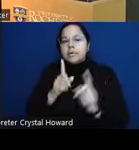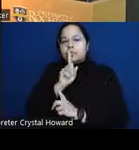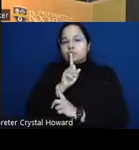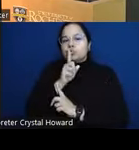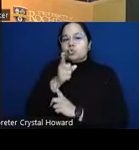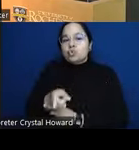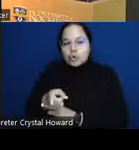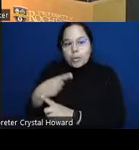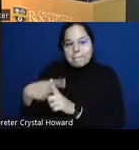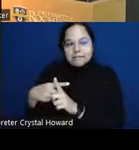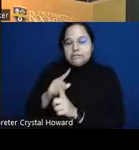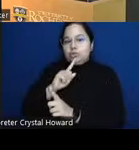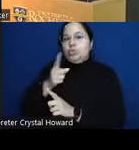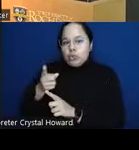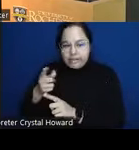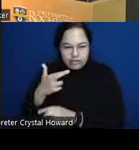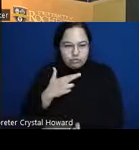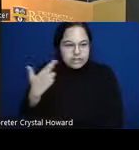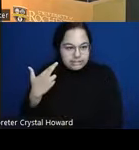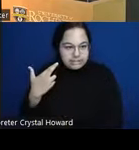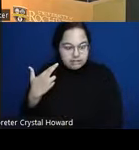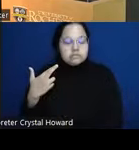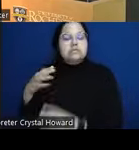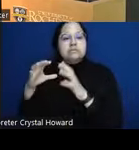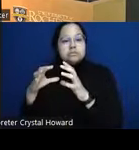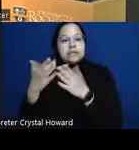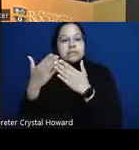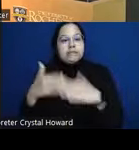by the total number of people that we have in this case that's 12 true positives divided by